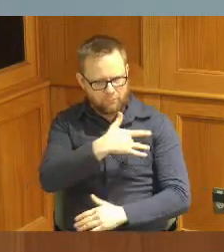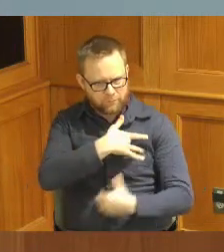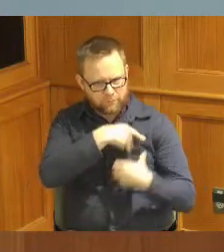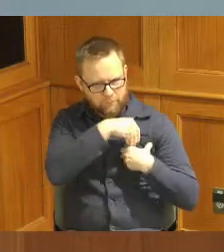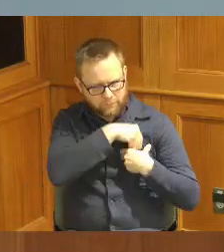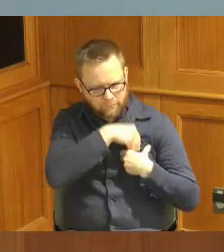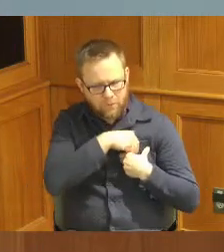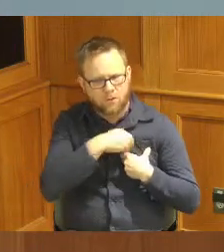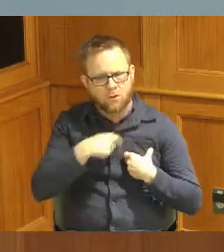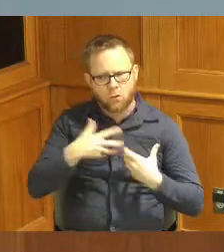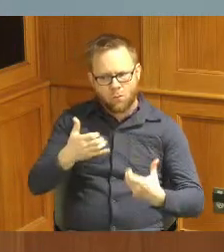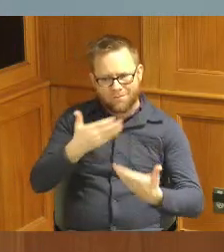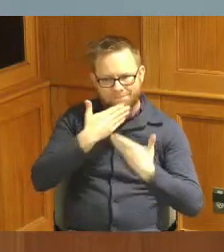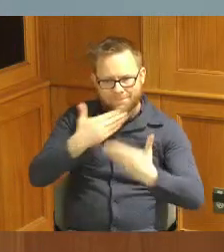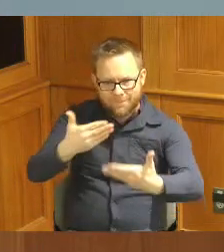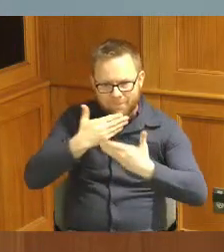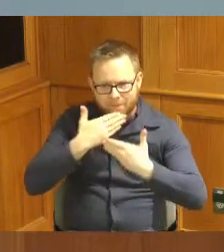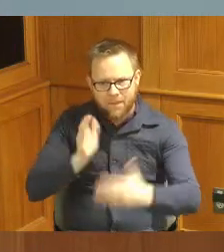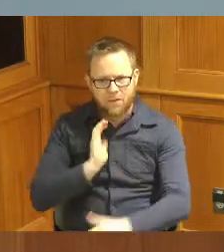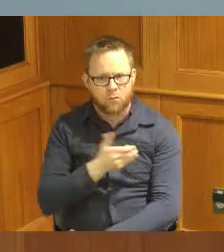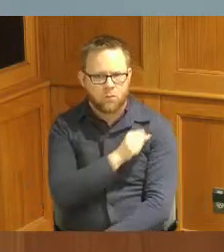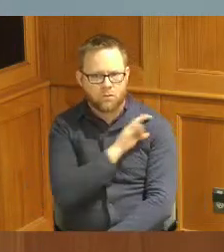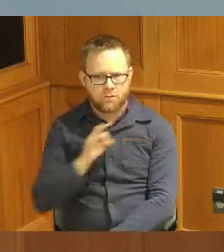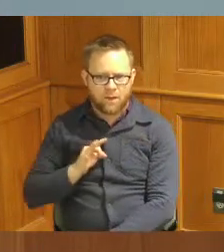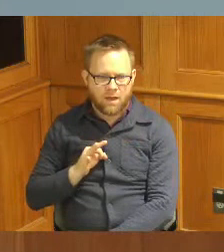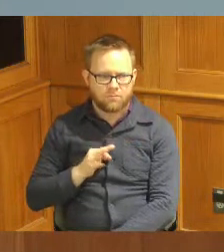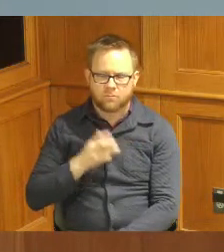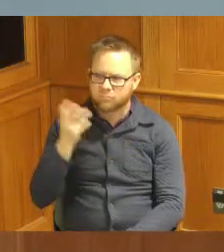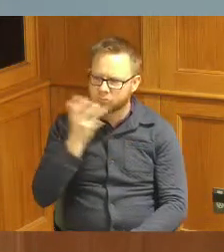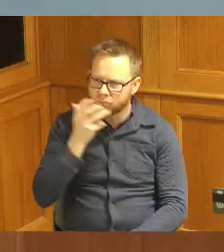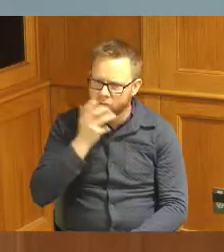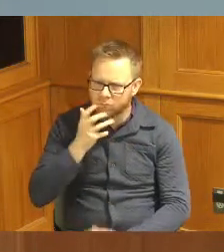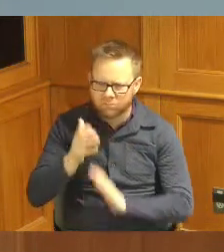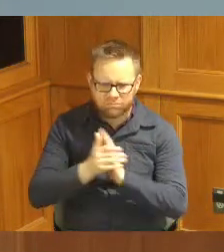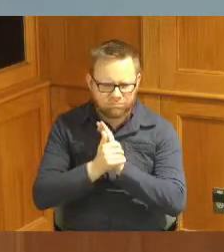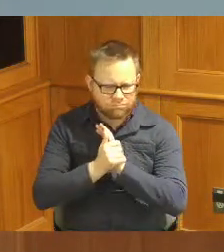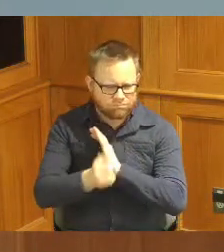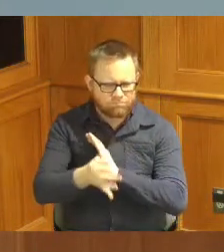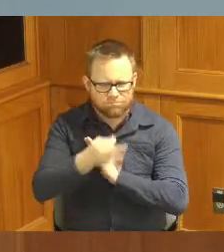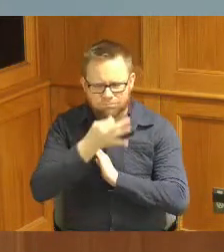sure I thank the staff we have just such more than competent staff we have absolute leaders